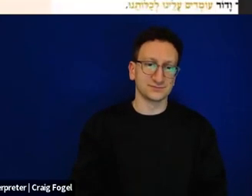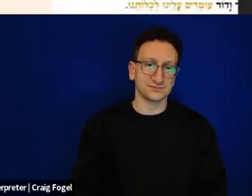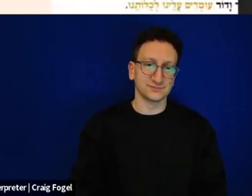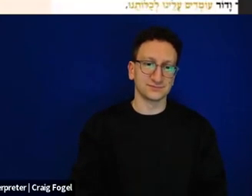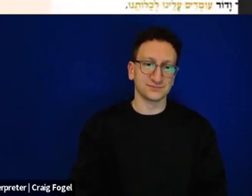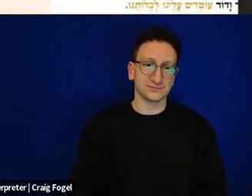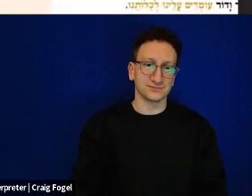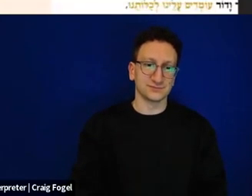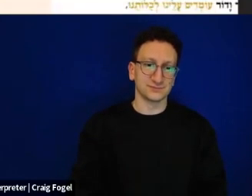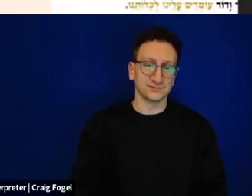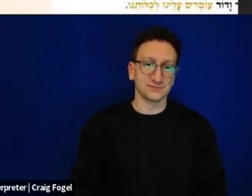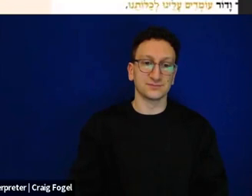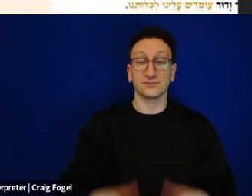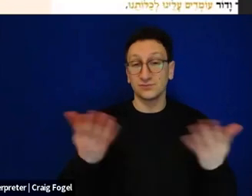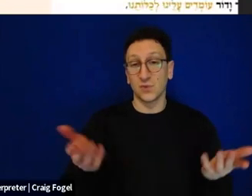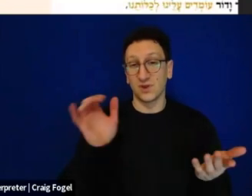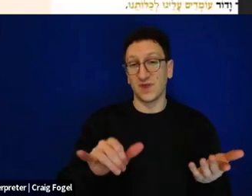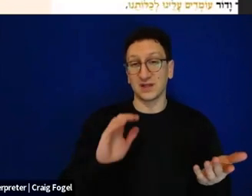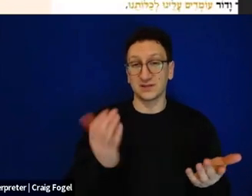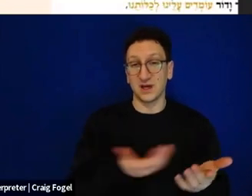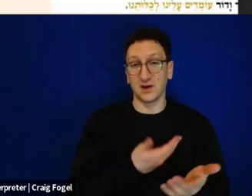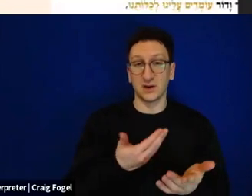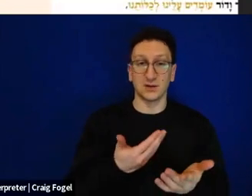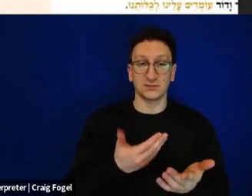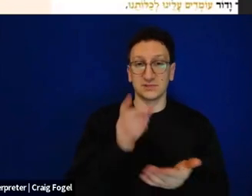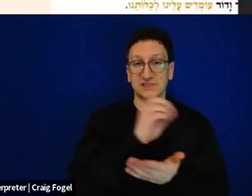And this is the way we set up the Haggadah, the design in the new Haggadah.